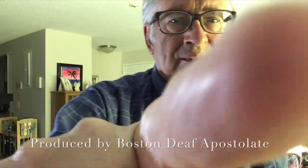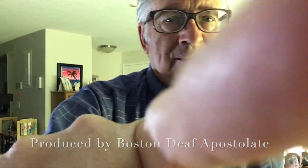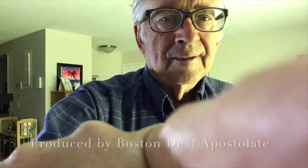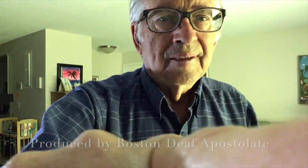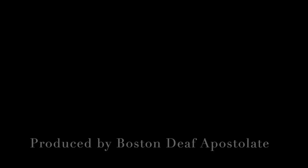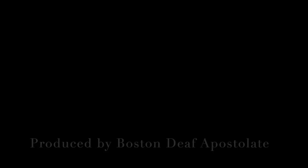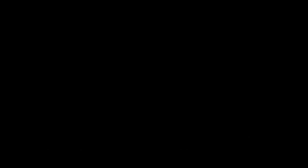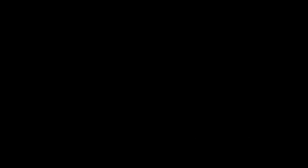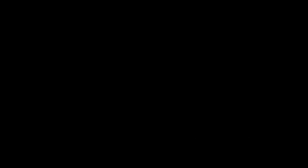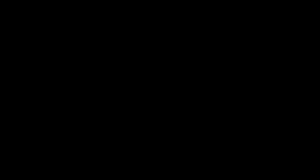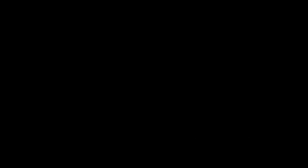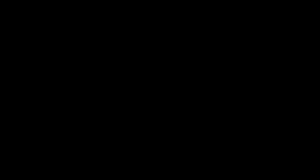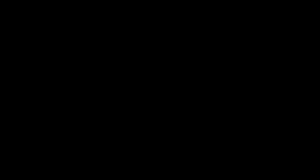That's all. Thanks be to God.